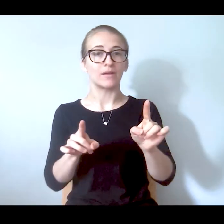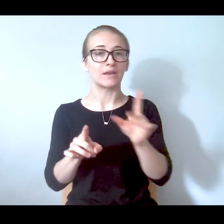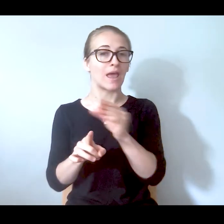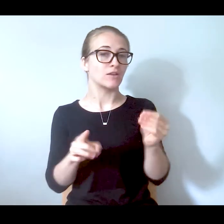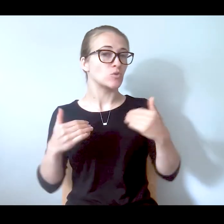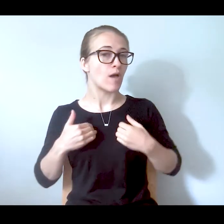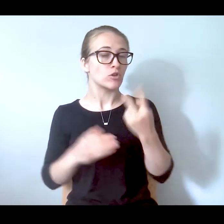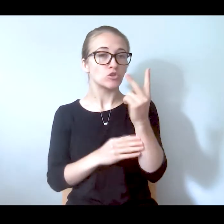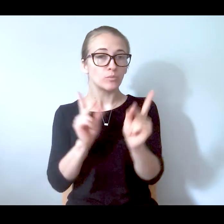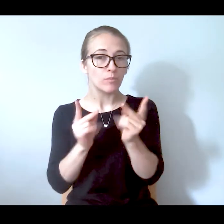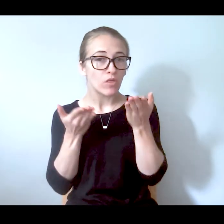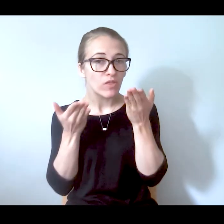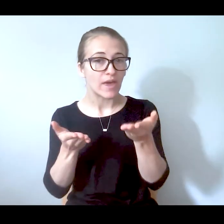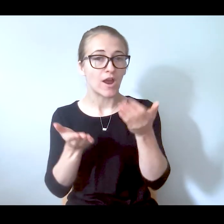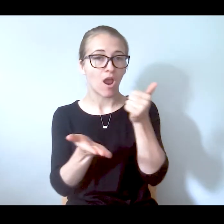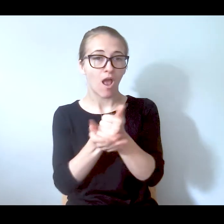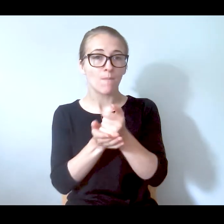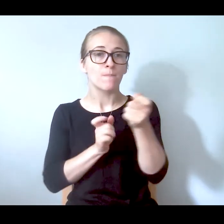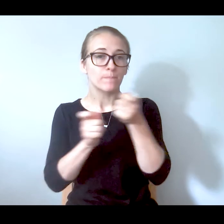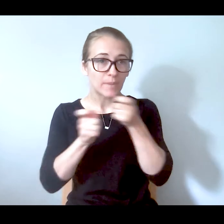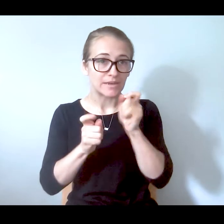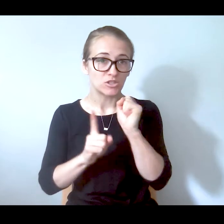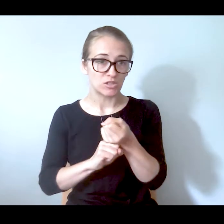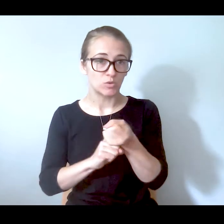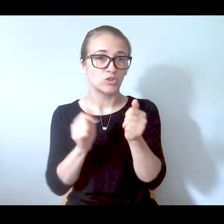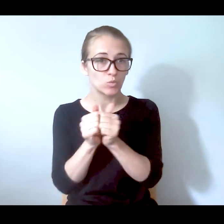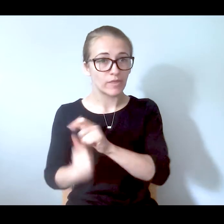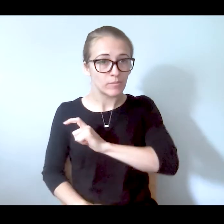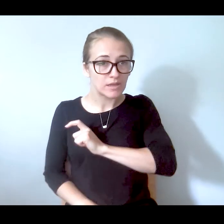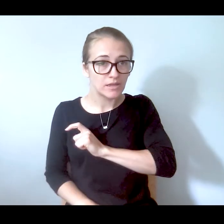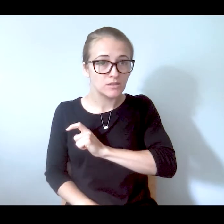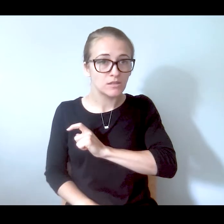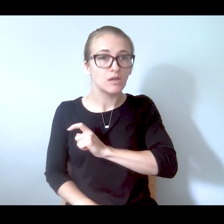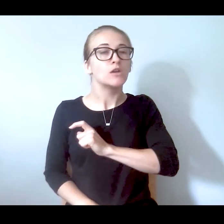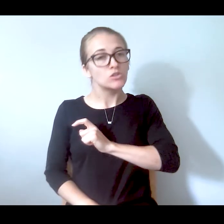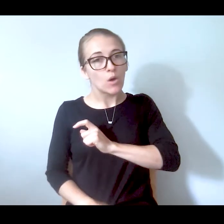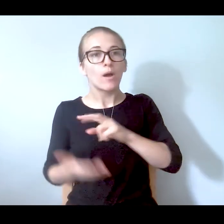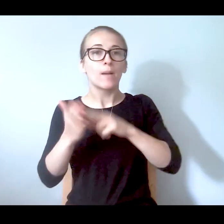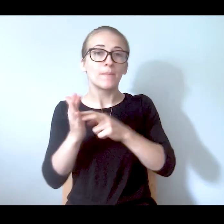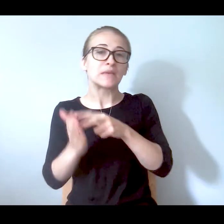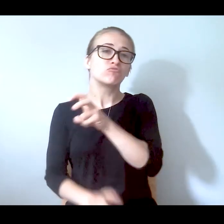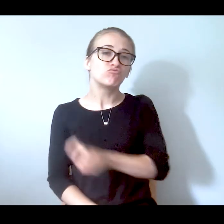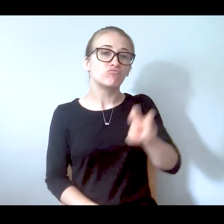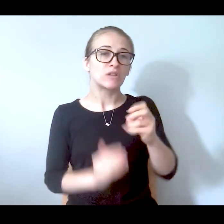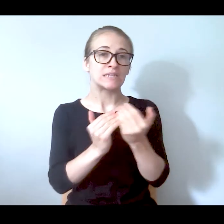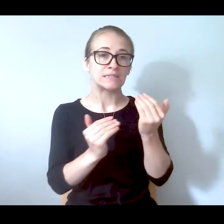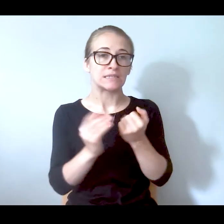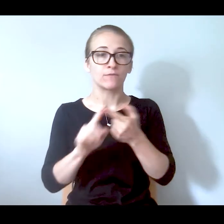help manage the situation with the police so it was an easy transfer to go from somebody's home to an